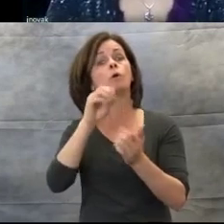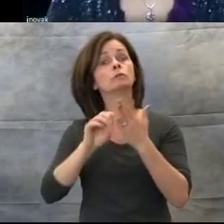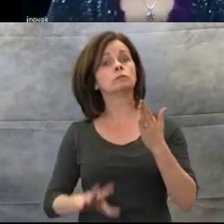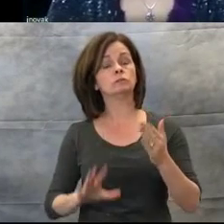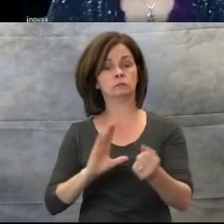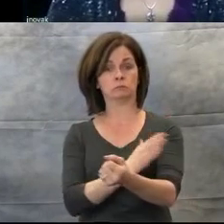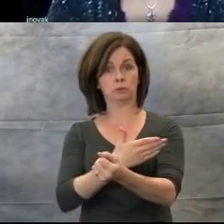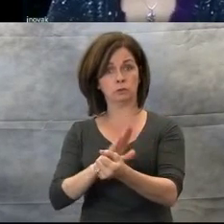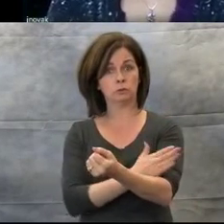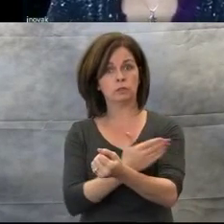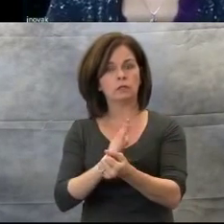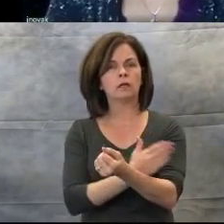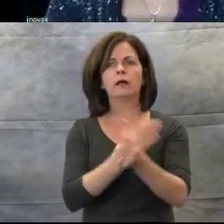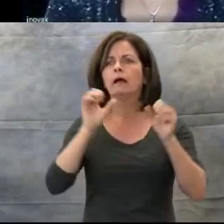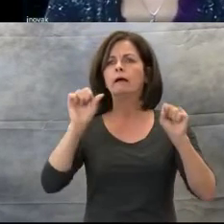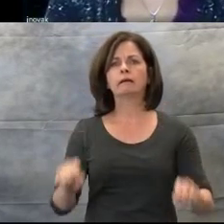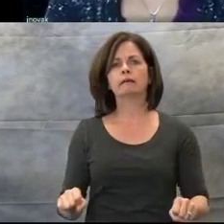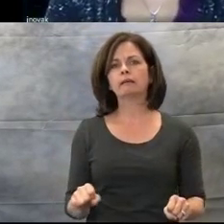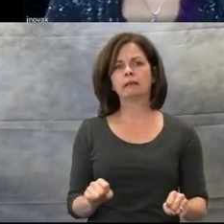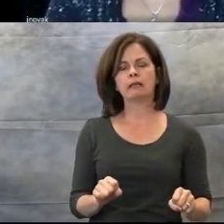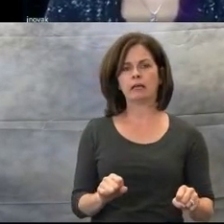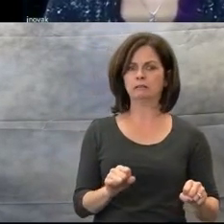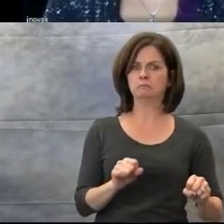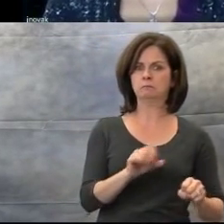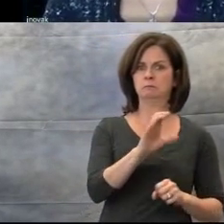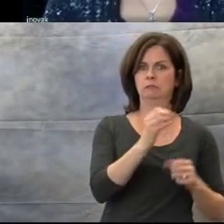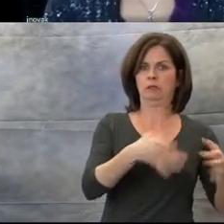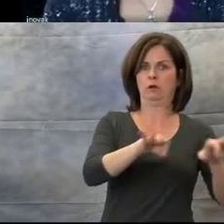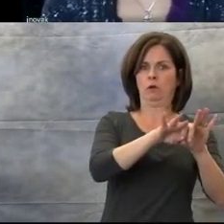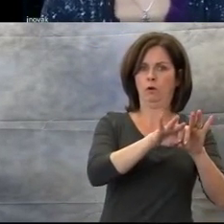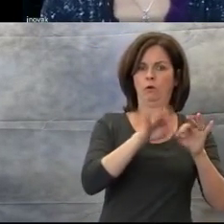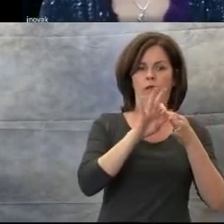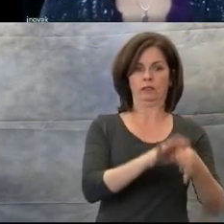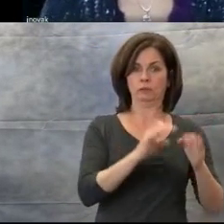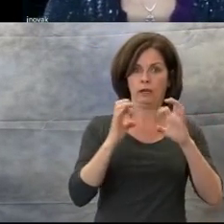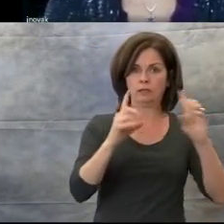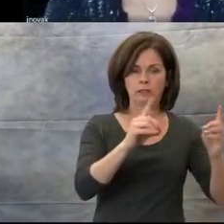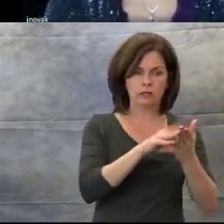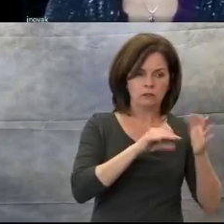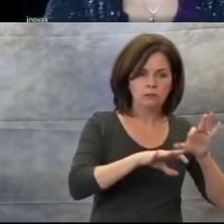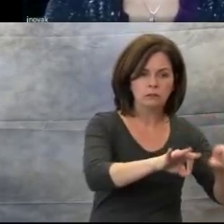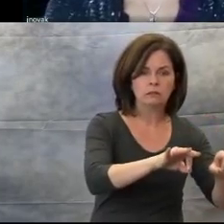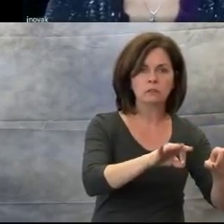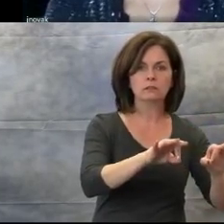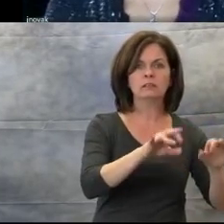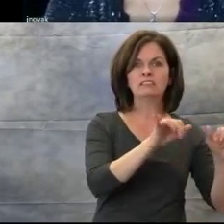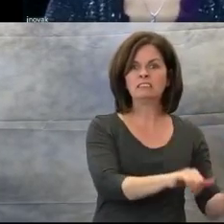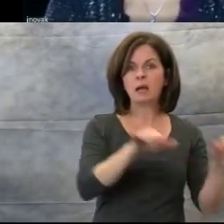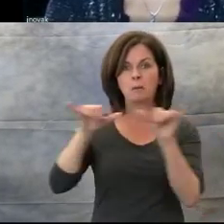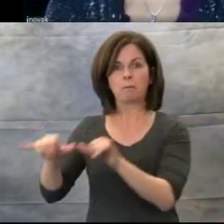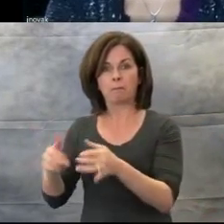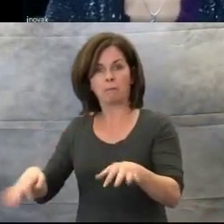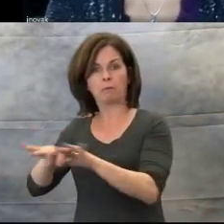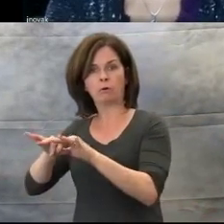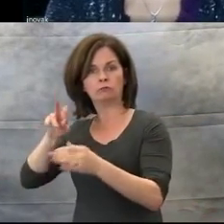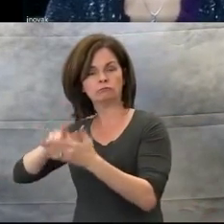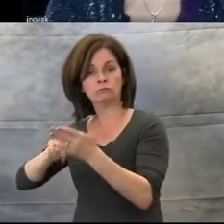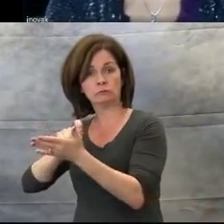as important educationally, as reading or writing.